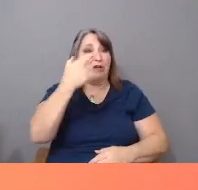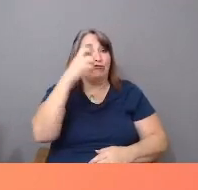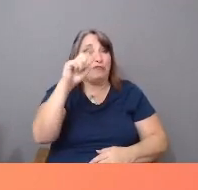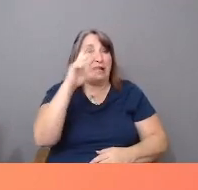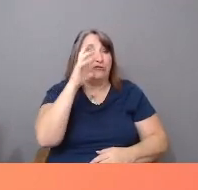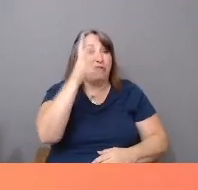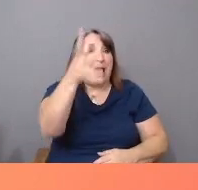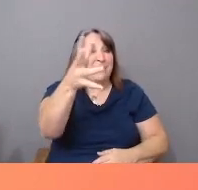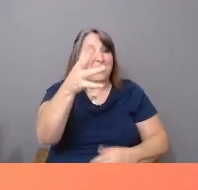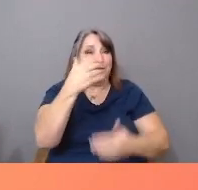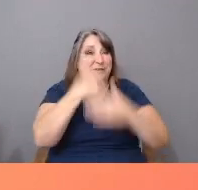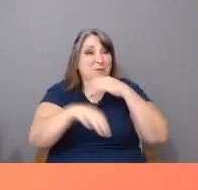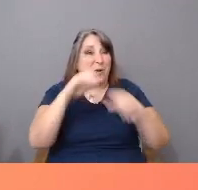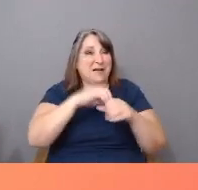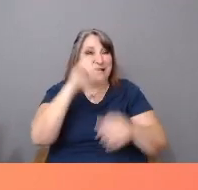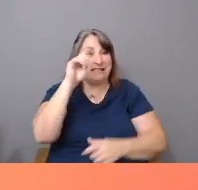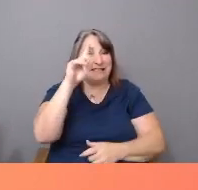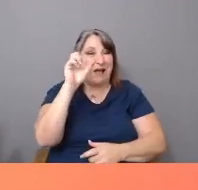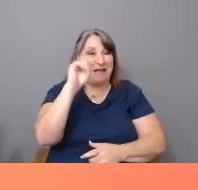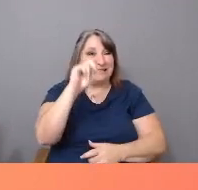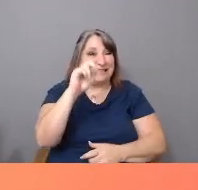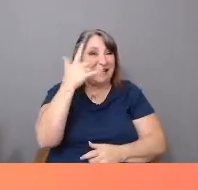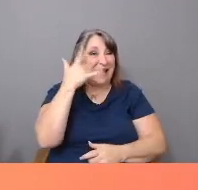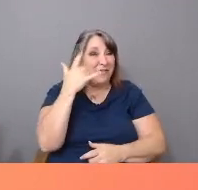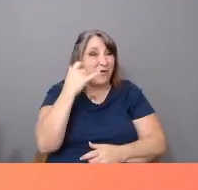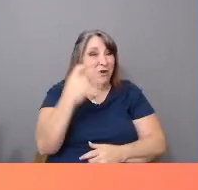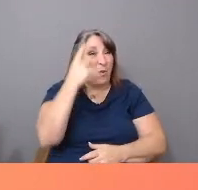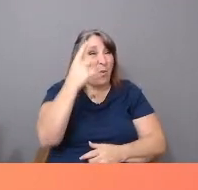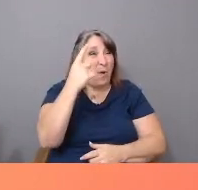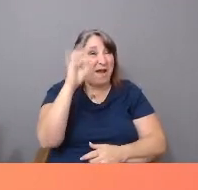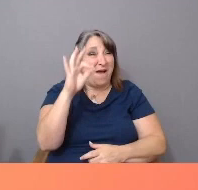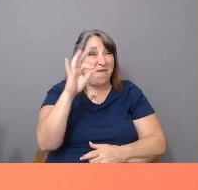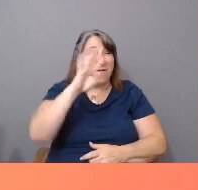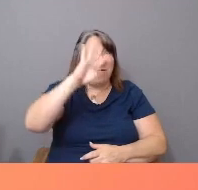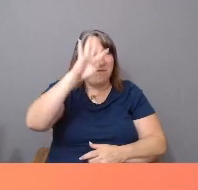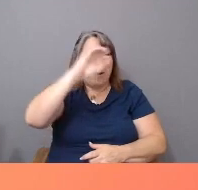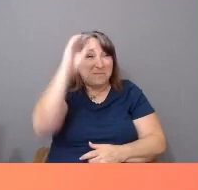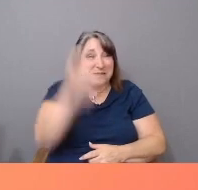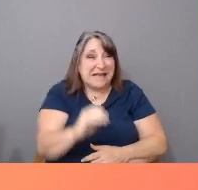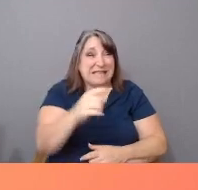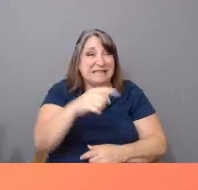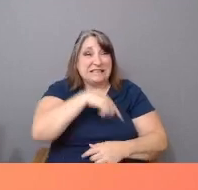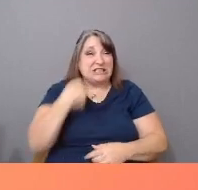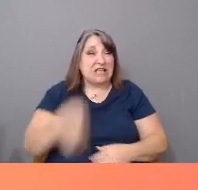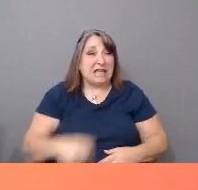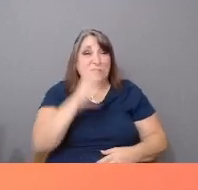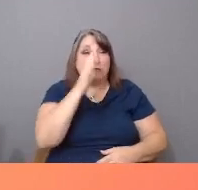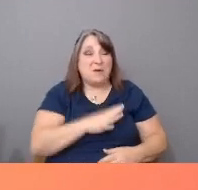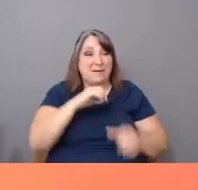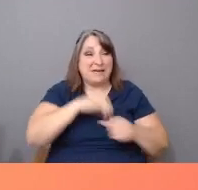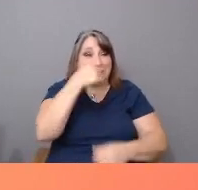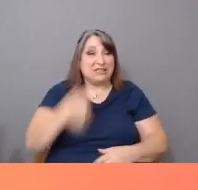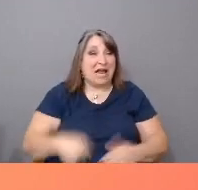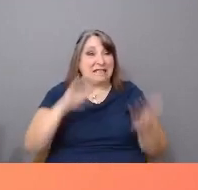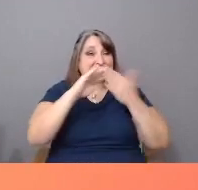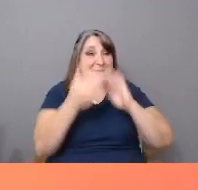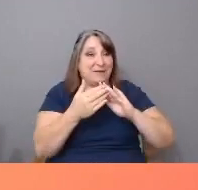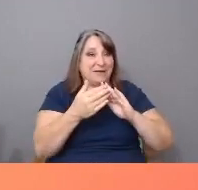Stockton, California-- one of only 4% Chinese women in the Chinese community, given the racist US immigration